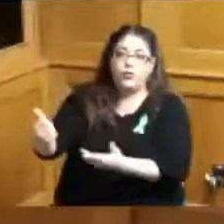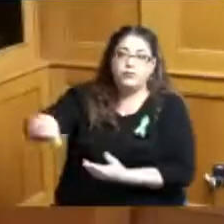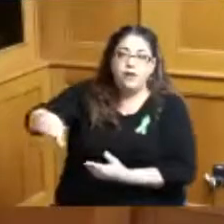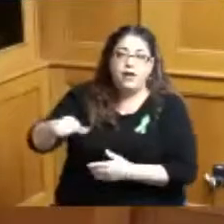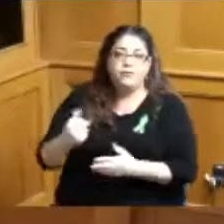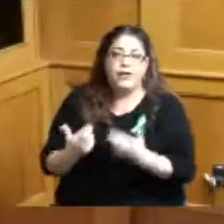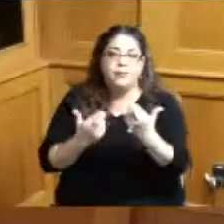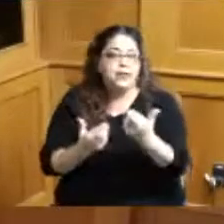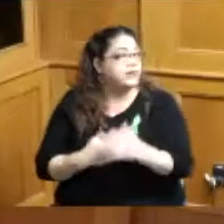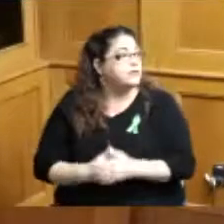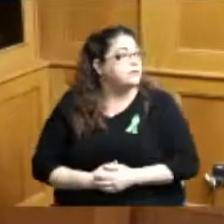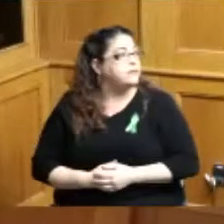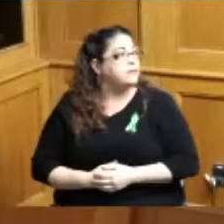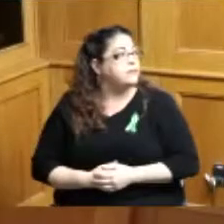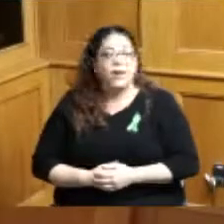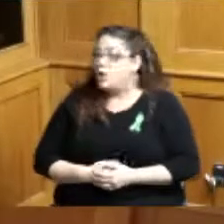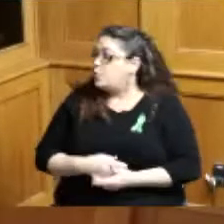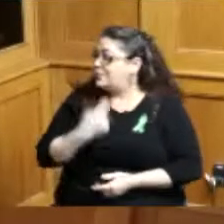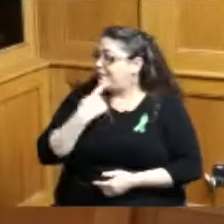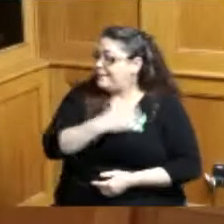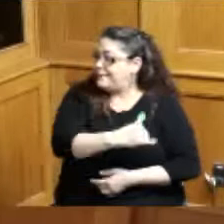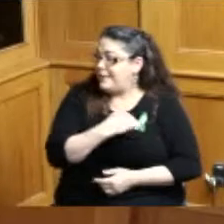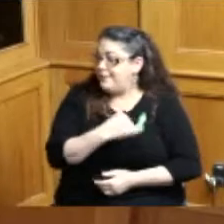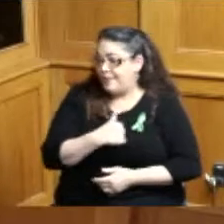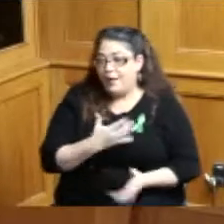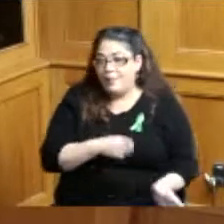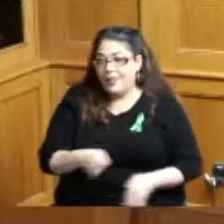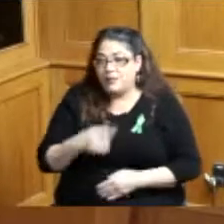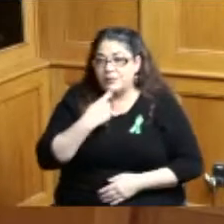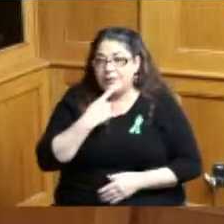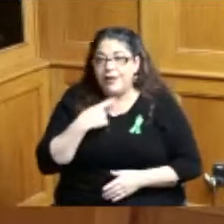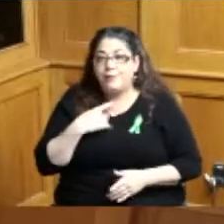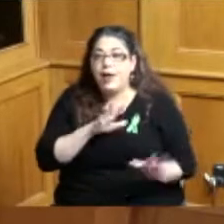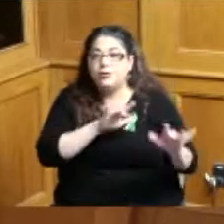you basically said what I was going to say is it relates to the diversity of inclusion in that